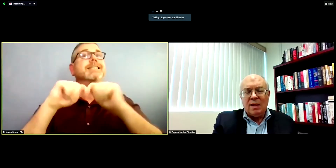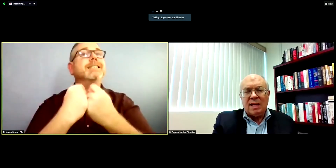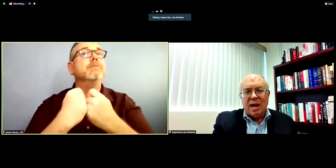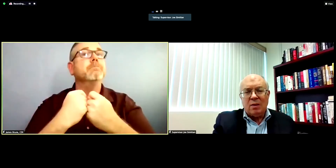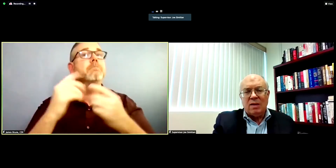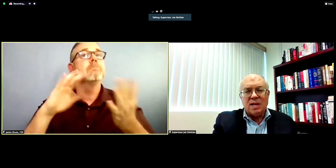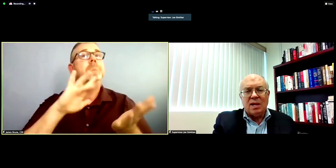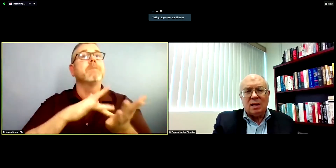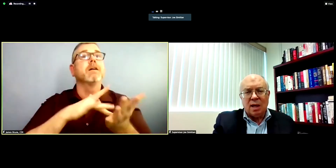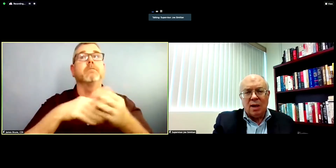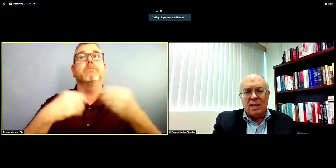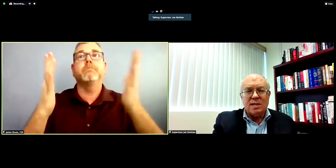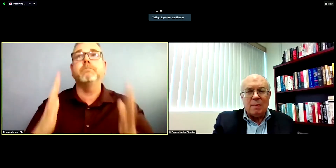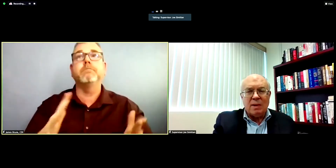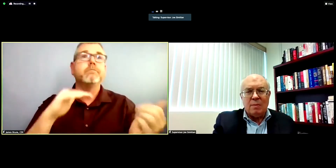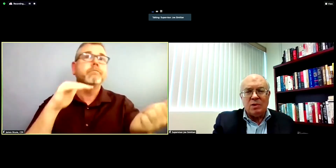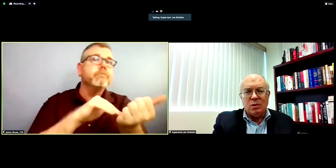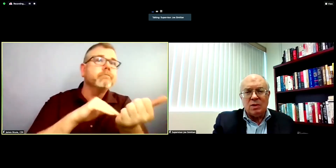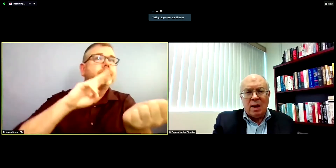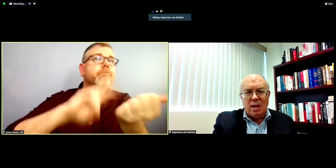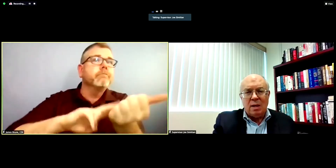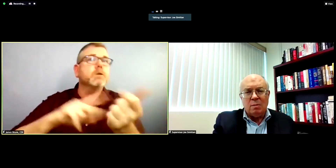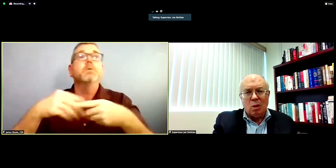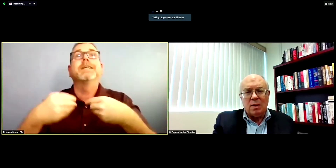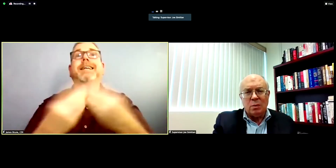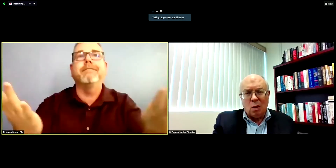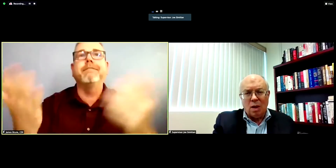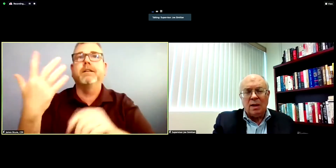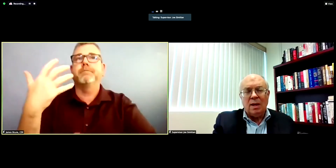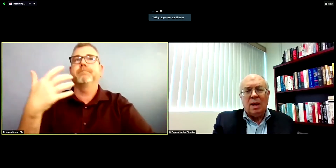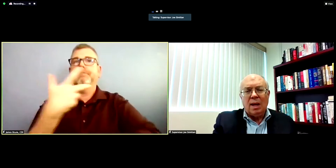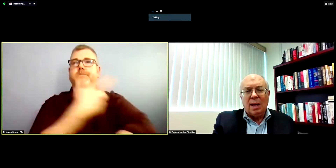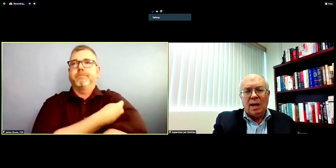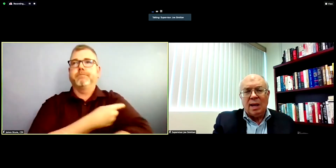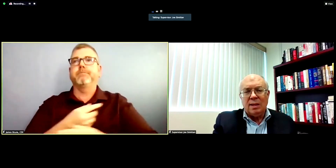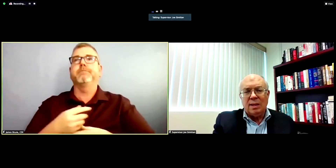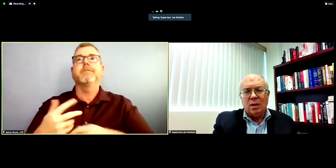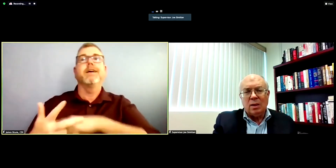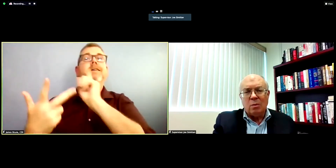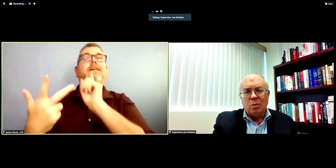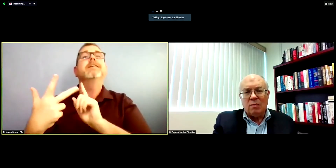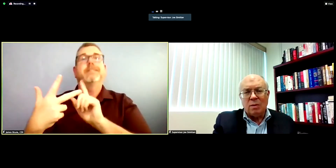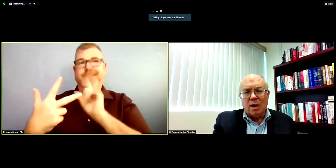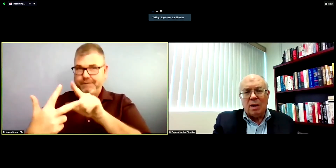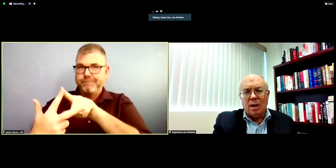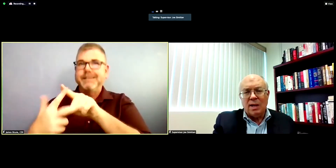and the County of Santa Clara is stepping up to do that important work, and you'll hear more from our